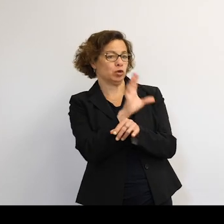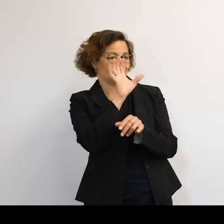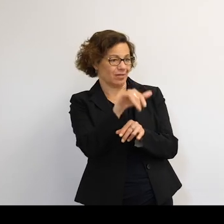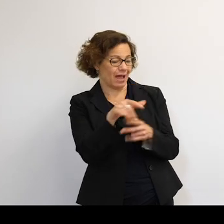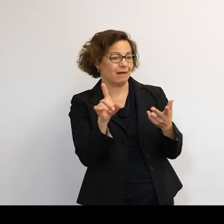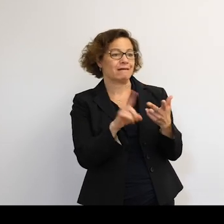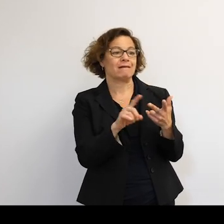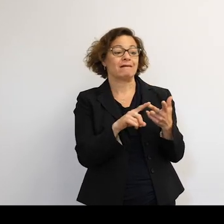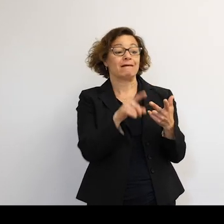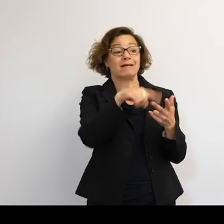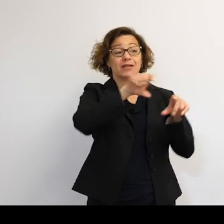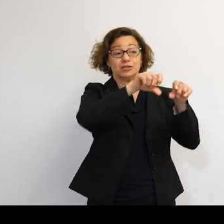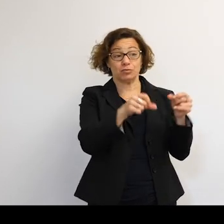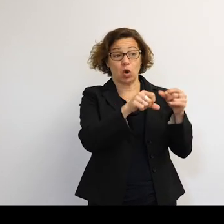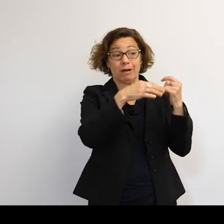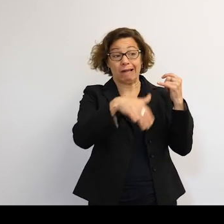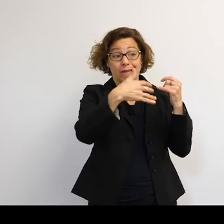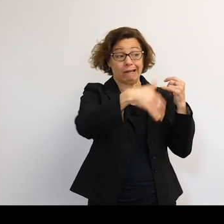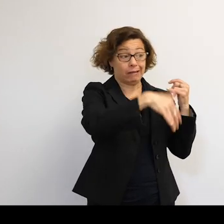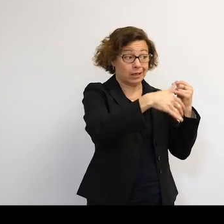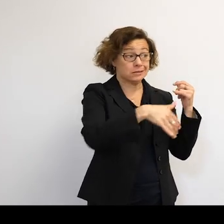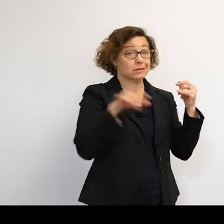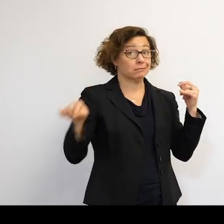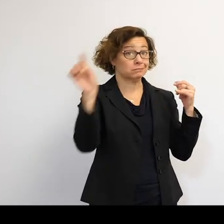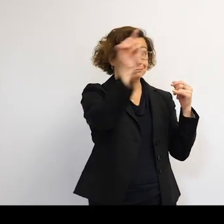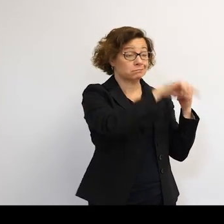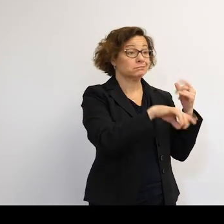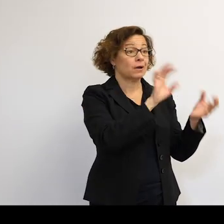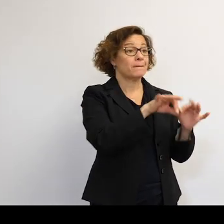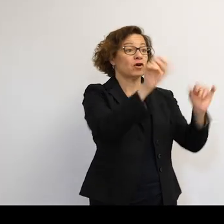These broke, leaked. So there are perfectly formed spheres